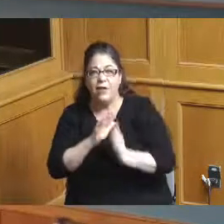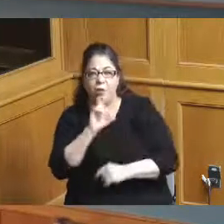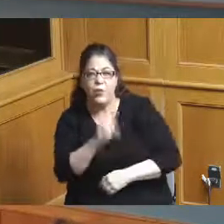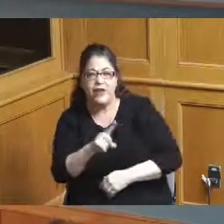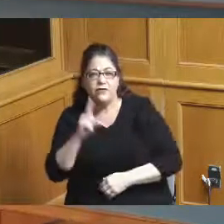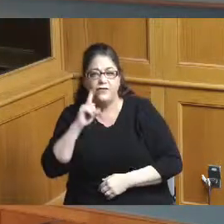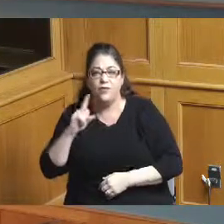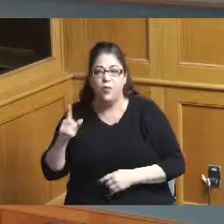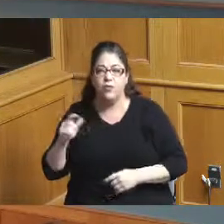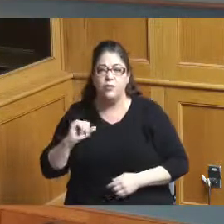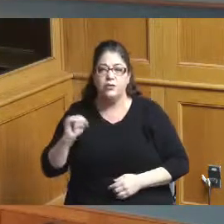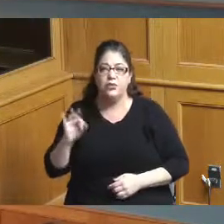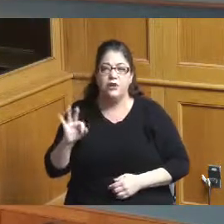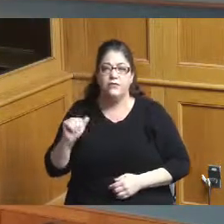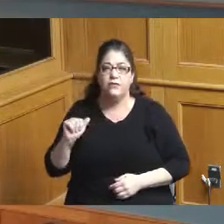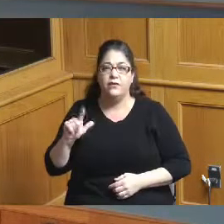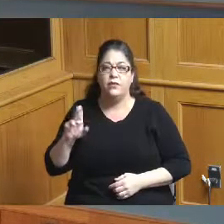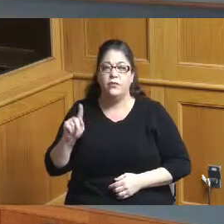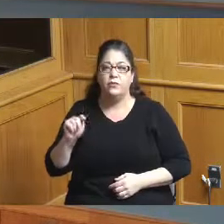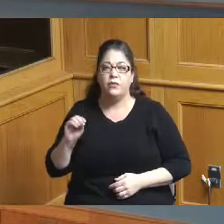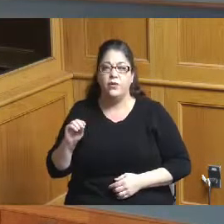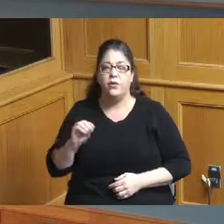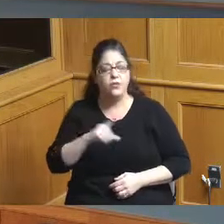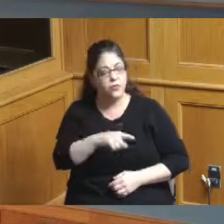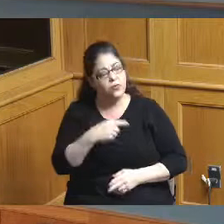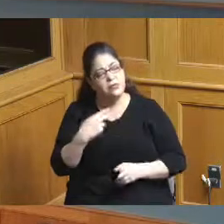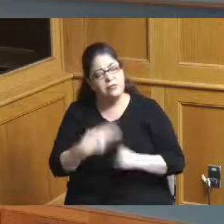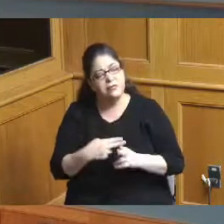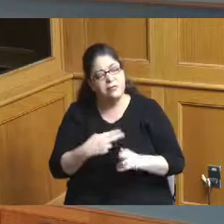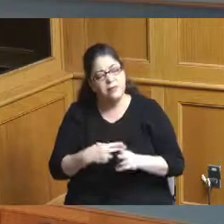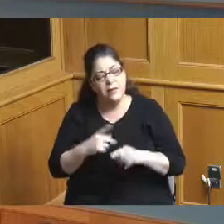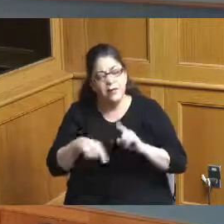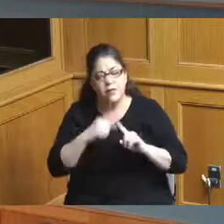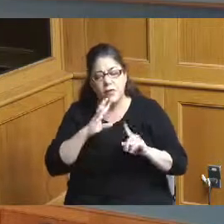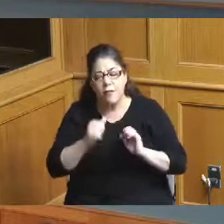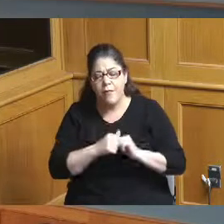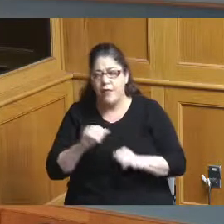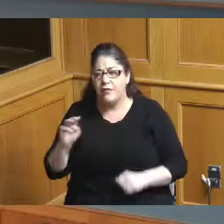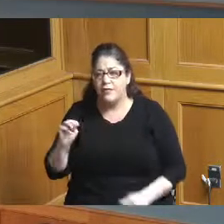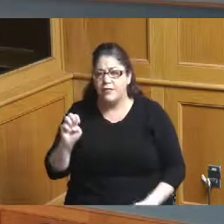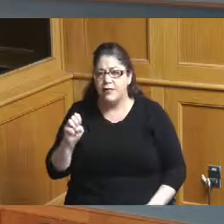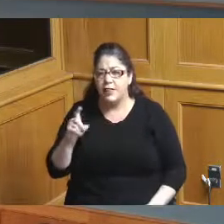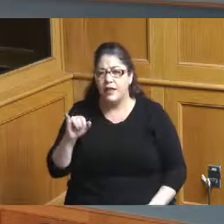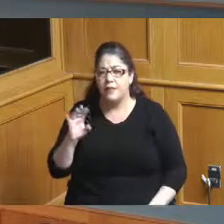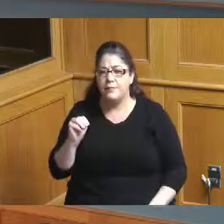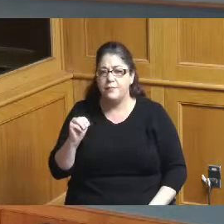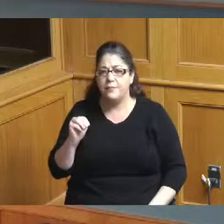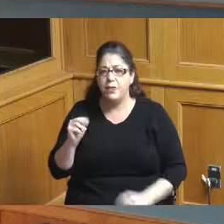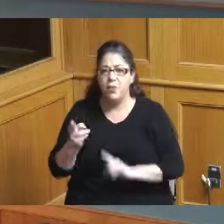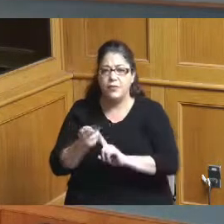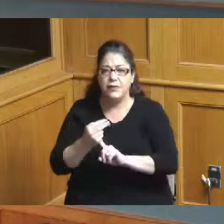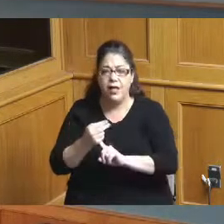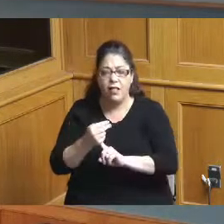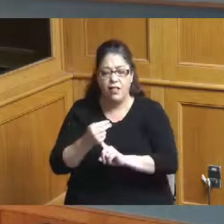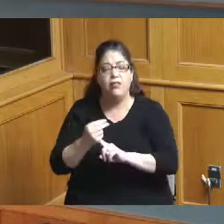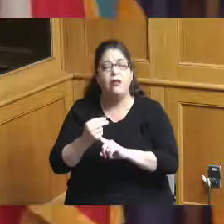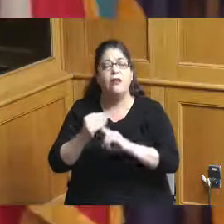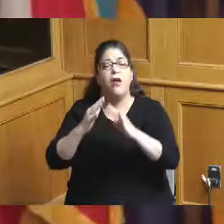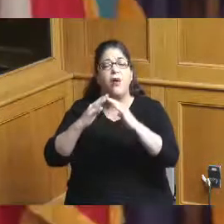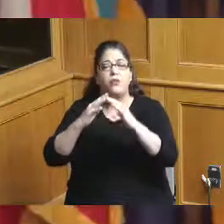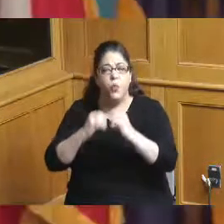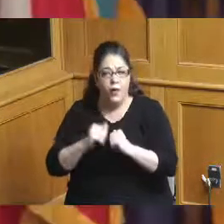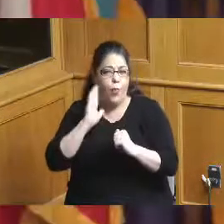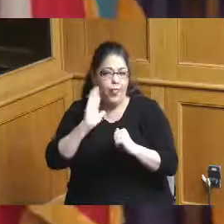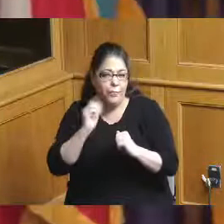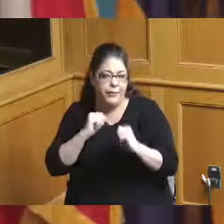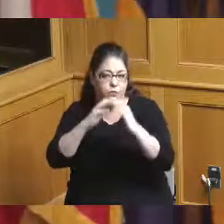you mentioned the millennium hotel which was torn down or is being torn down it is a